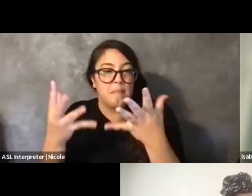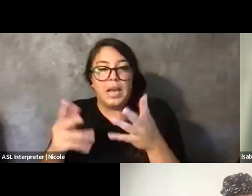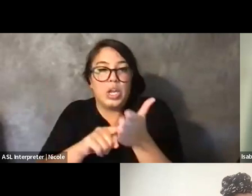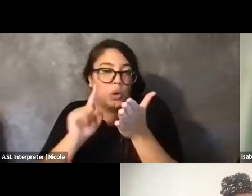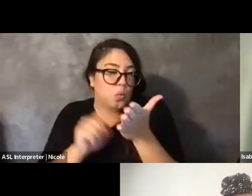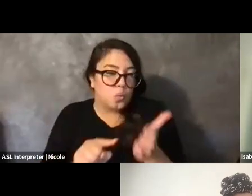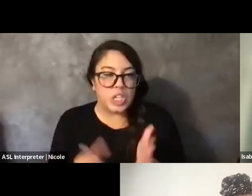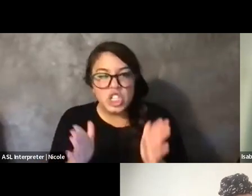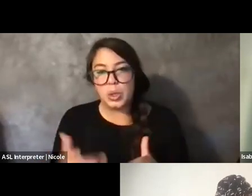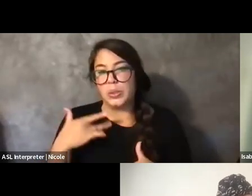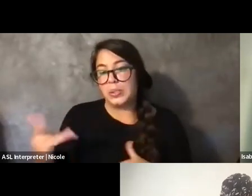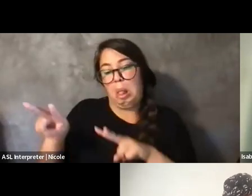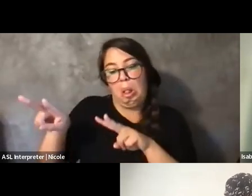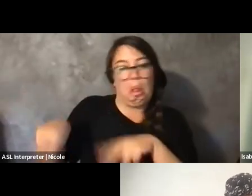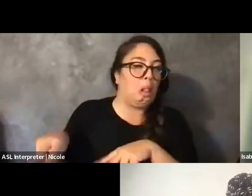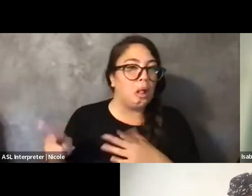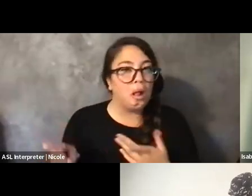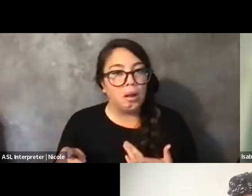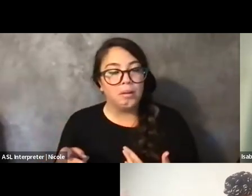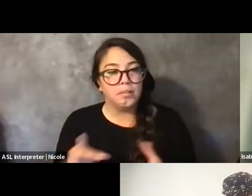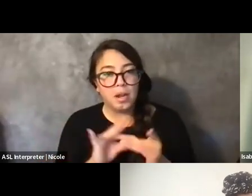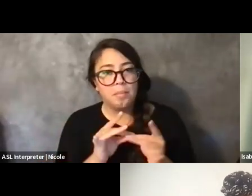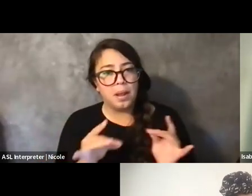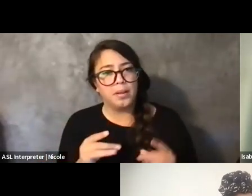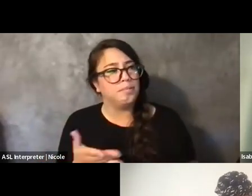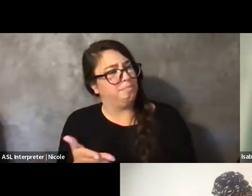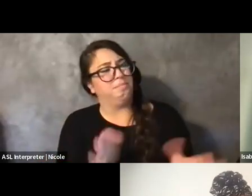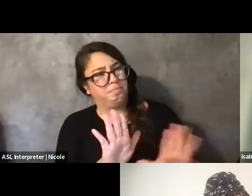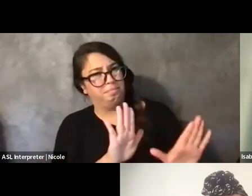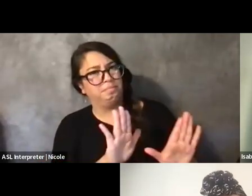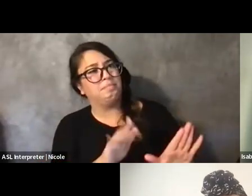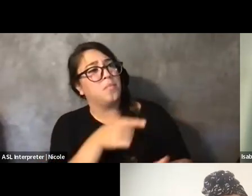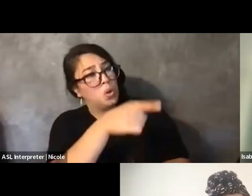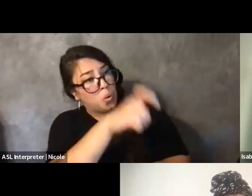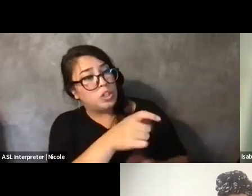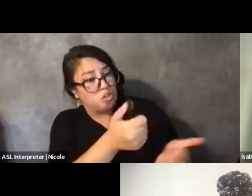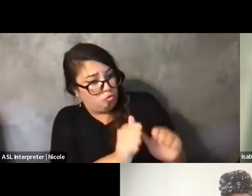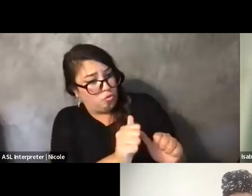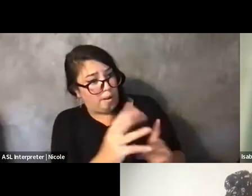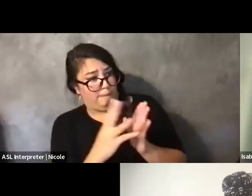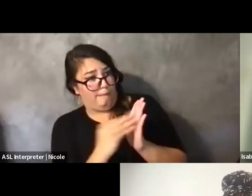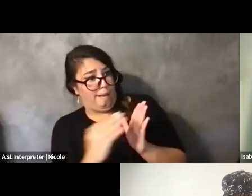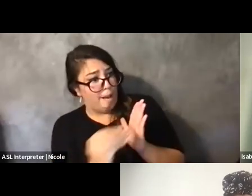you know, to be able to say, "No, you try doing this this way in a way that honors your participants' lived experiences." That is rigorous work.